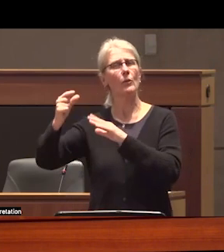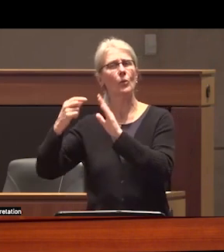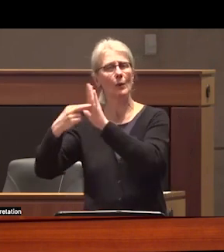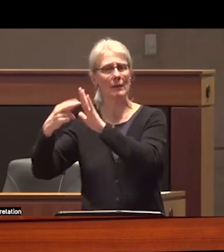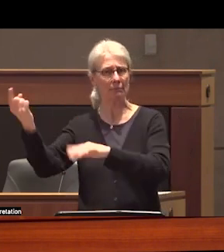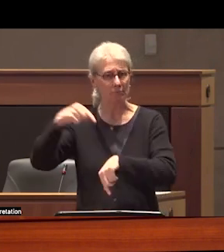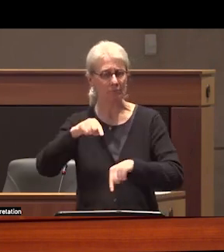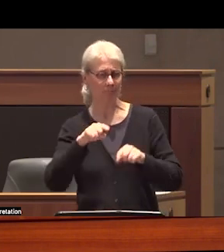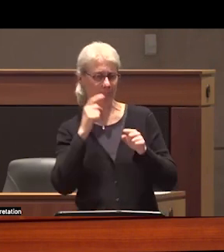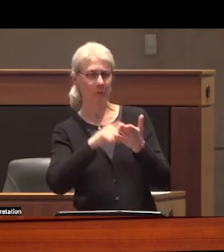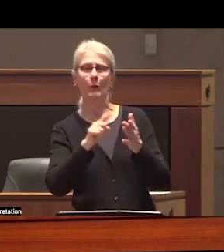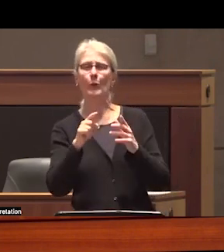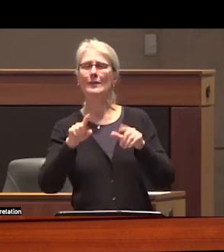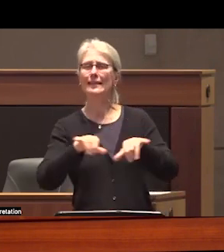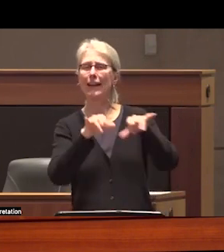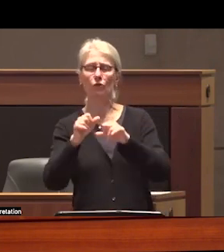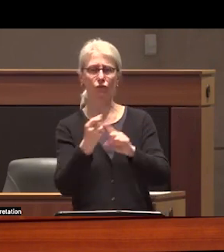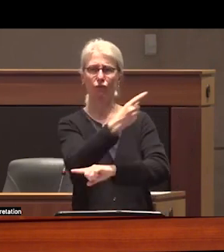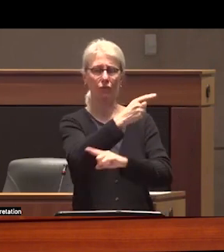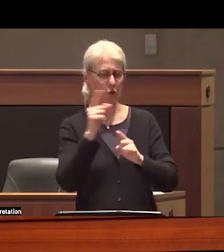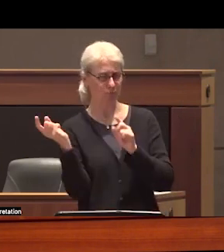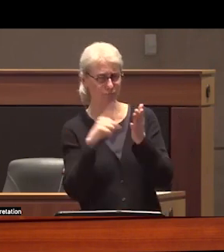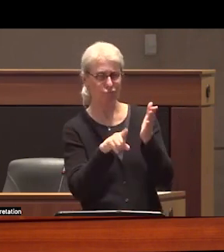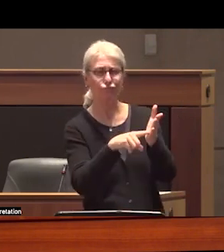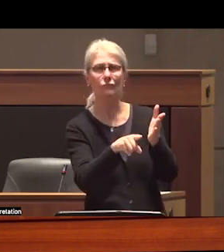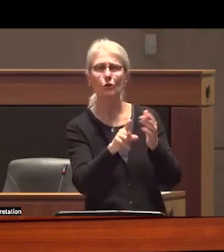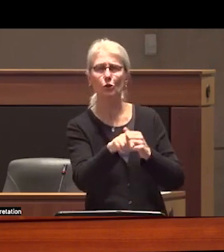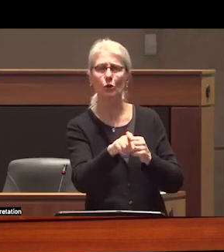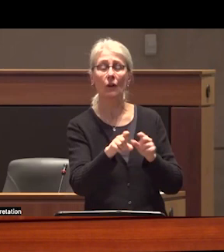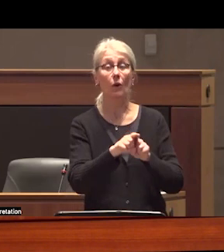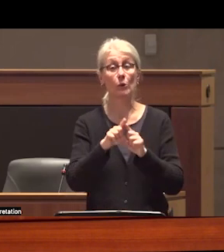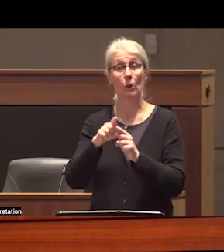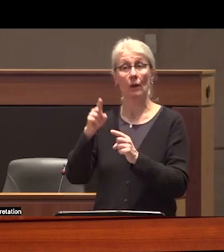expected standards of care and we also must ensure that Public Funding for treatment is